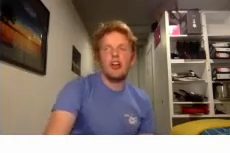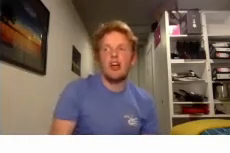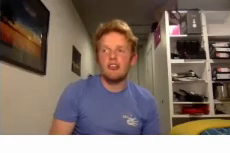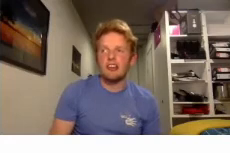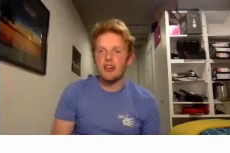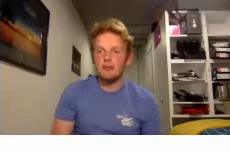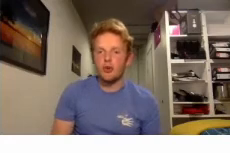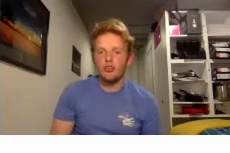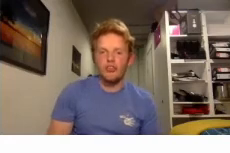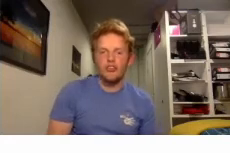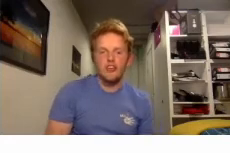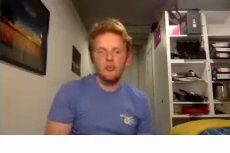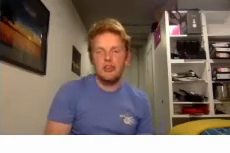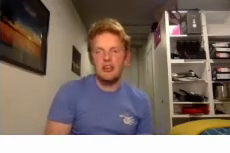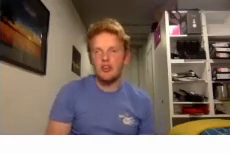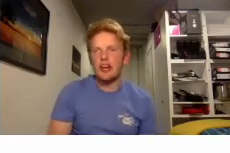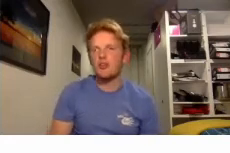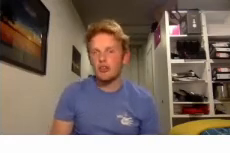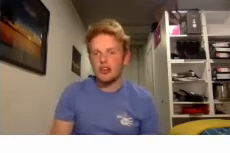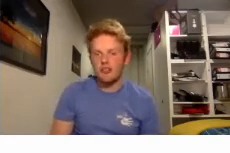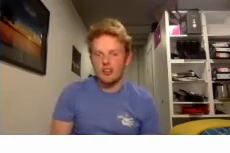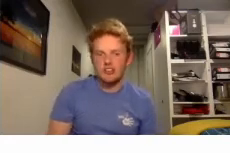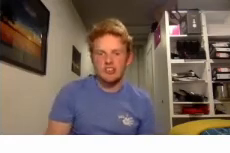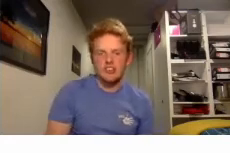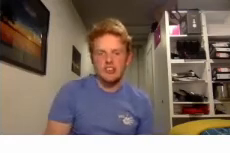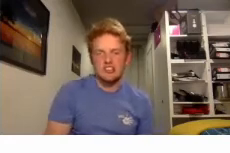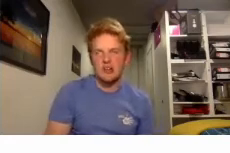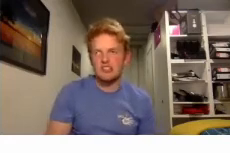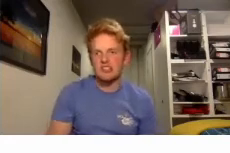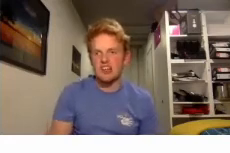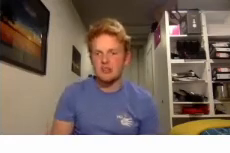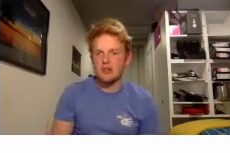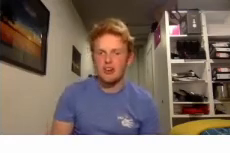i think it's very important that we look out for each other it's just it's a nice